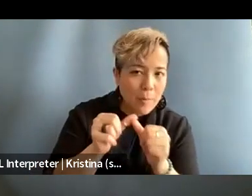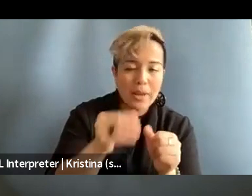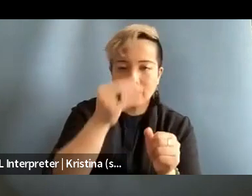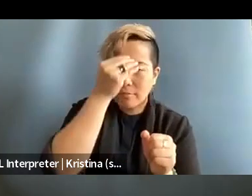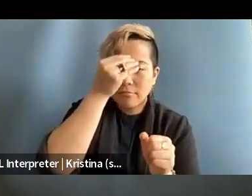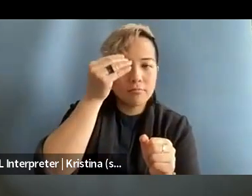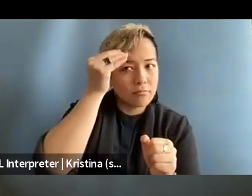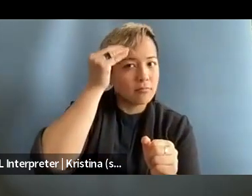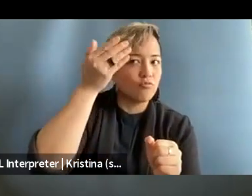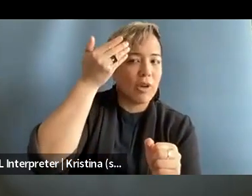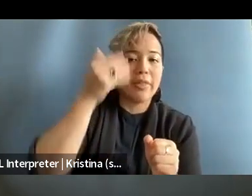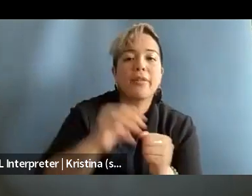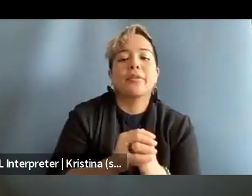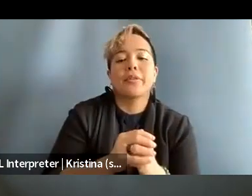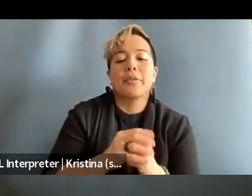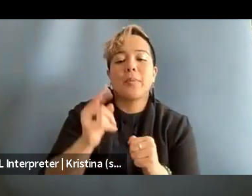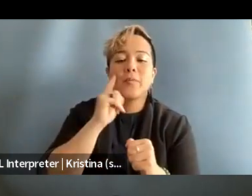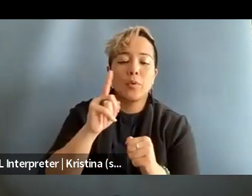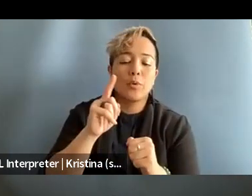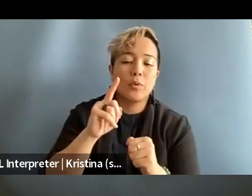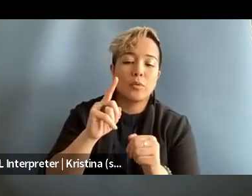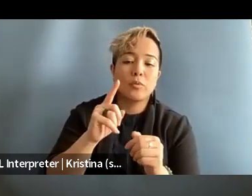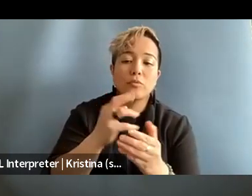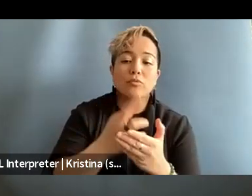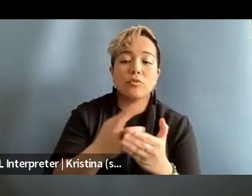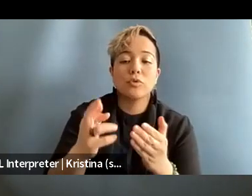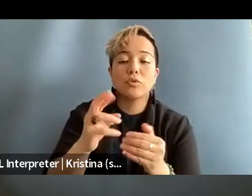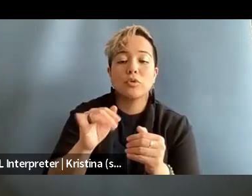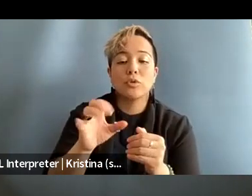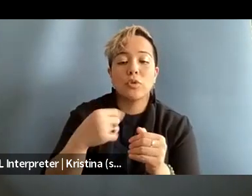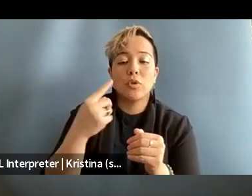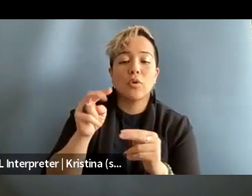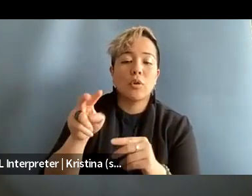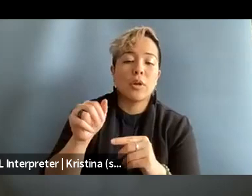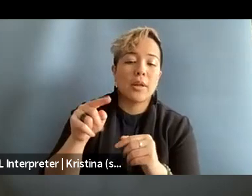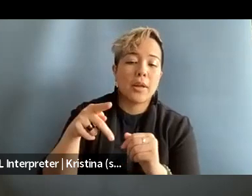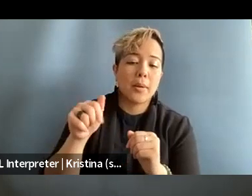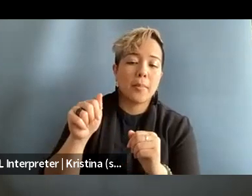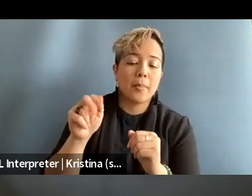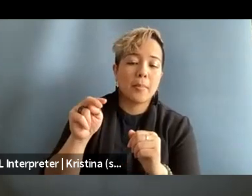And then for a resource, I mean I always look to the Penn-America online abuse harassment manual.